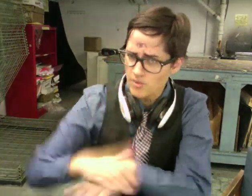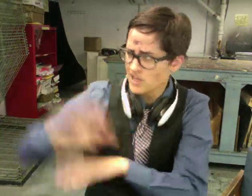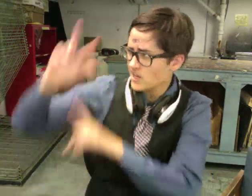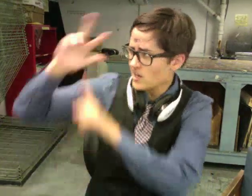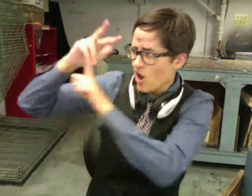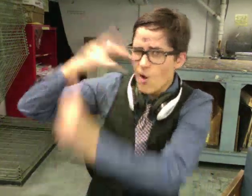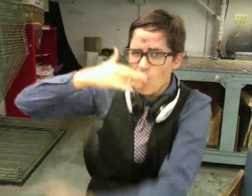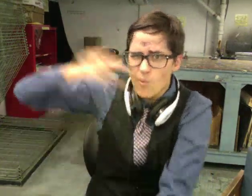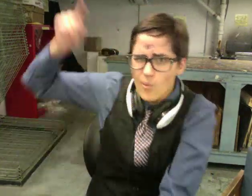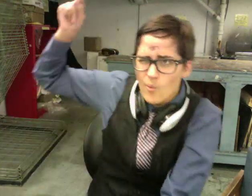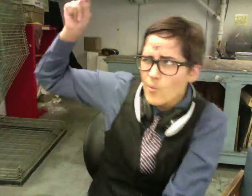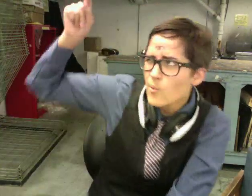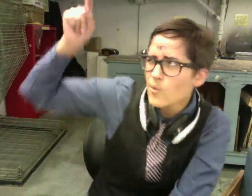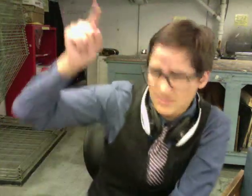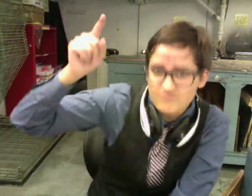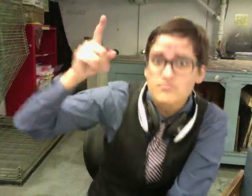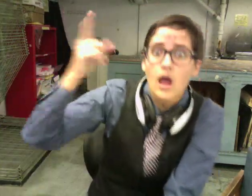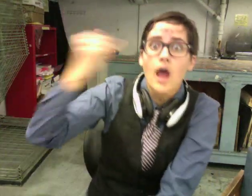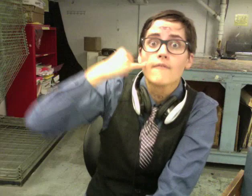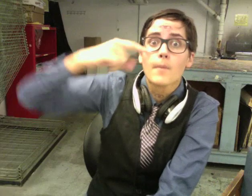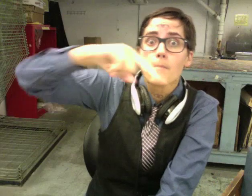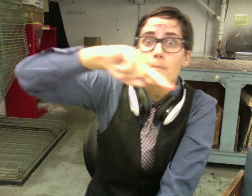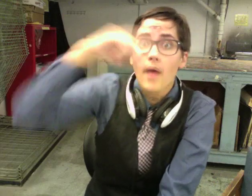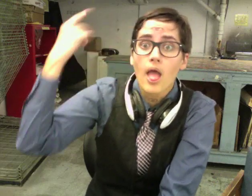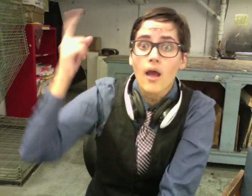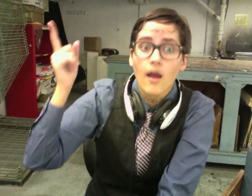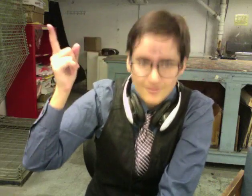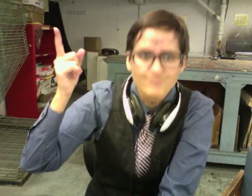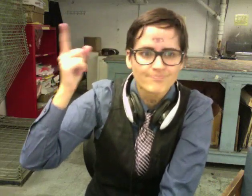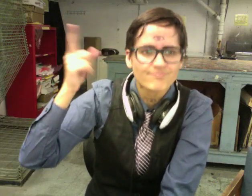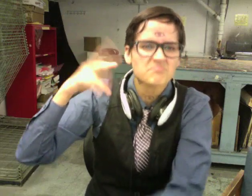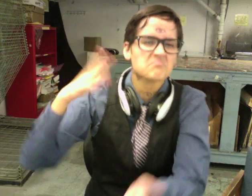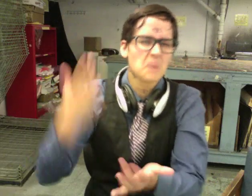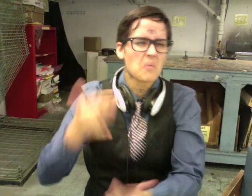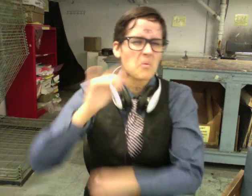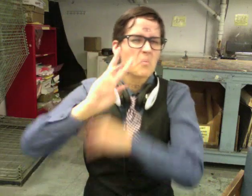Are the unmarked helicopters circling the area black? Probably world government. Not